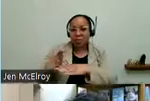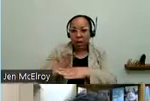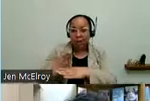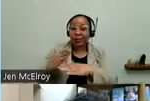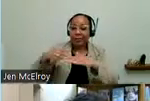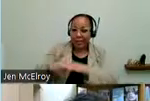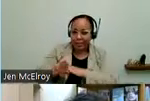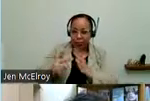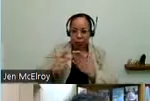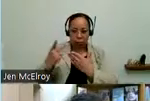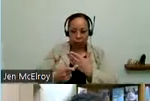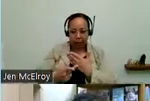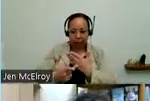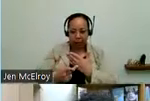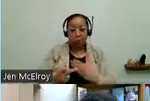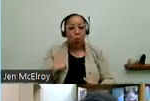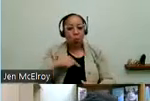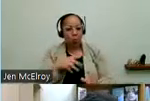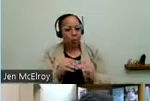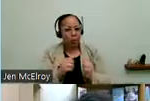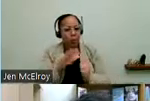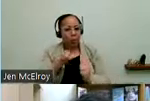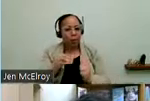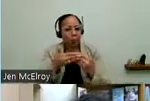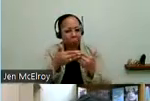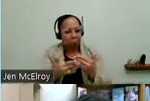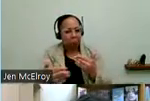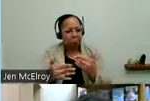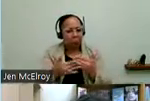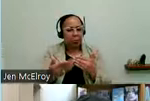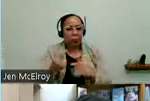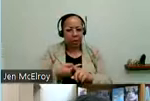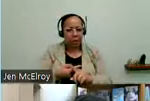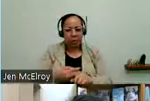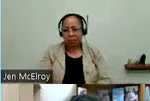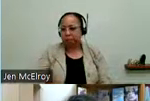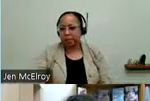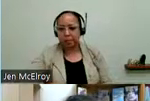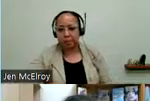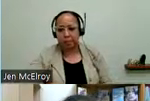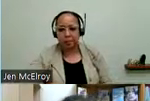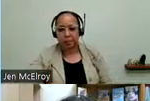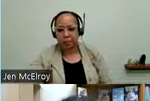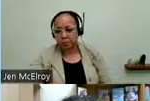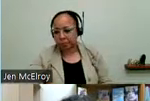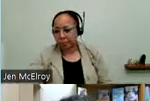And we will be meeting with the companies over the next few months. And we are also a part of the green belt program. And I know that there